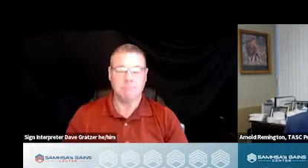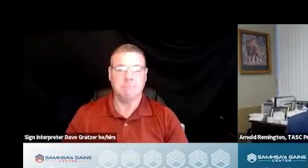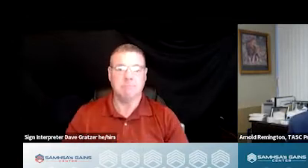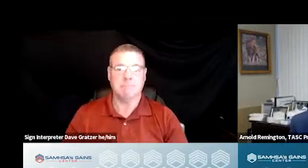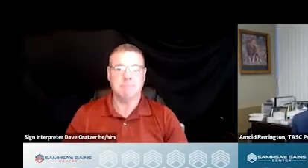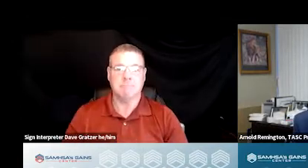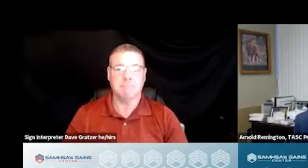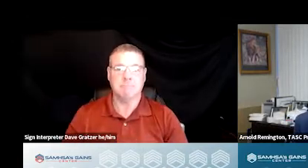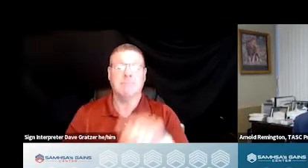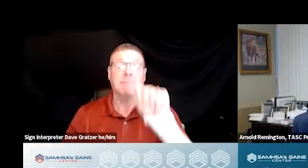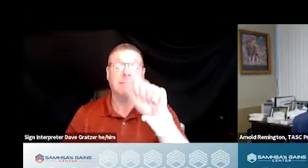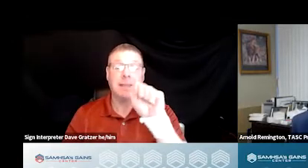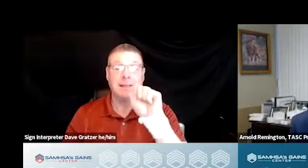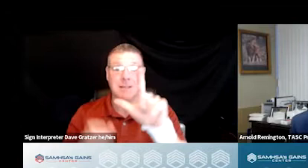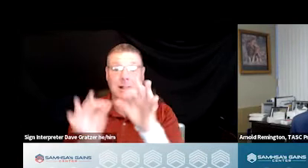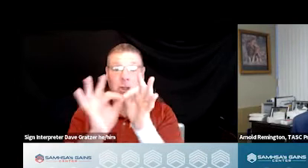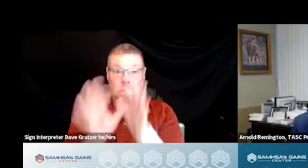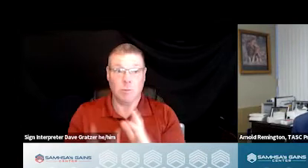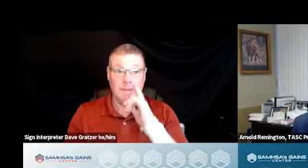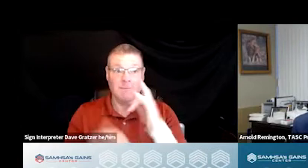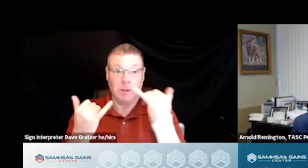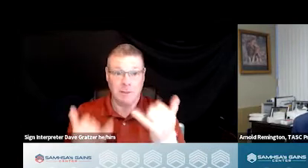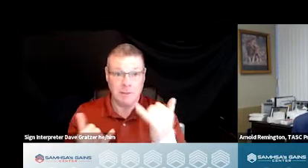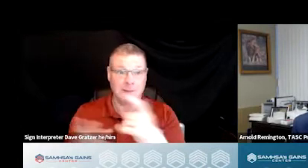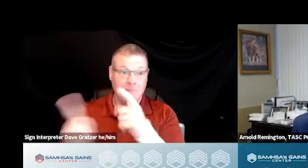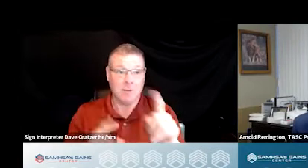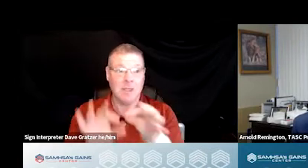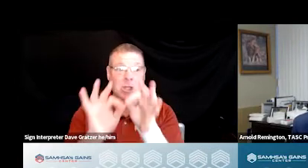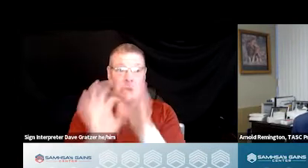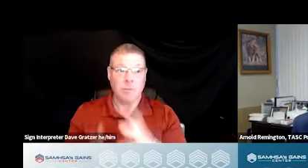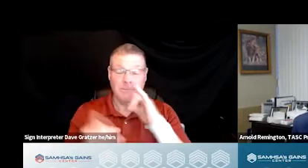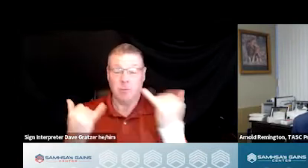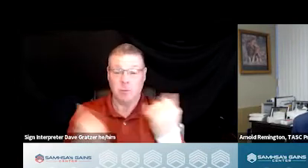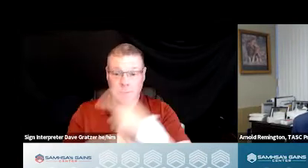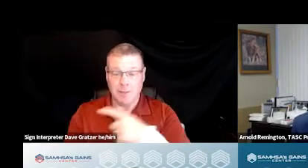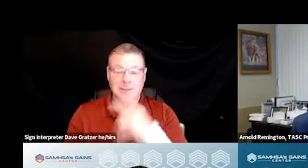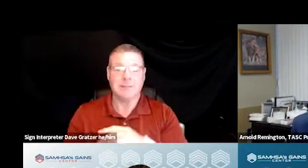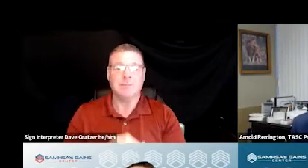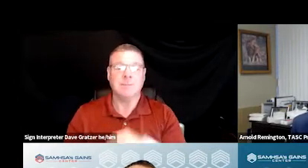There is ASL interpretation for this event. The interpreters for today's event are